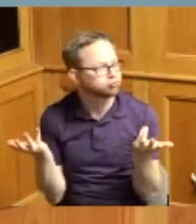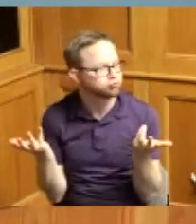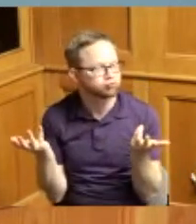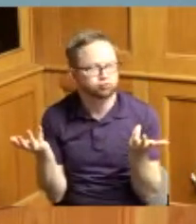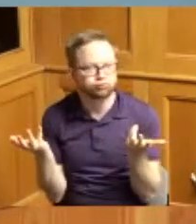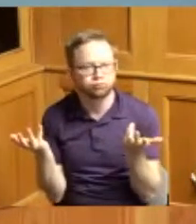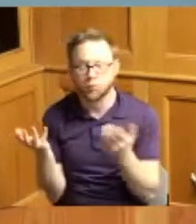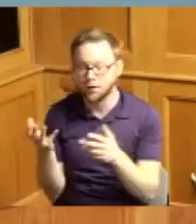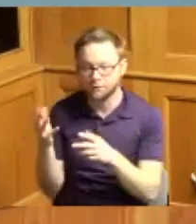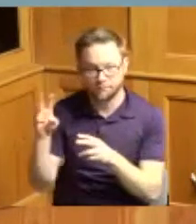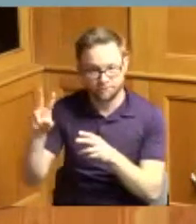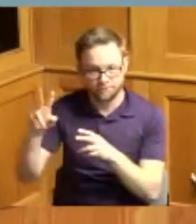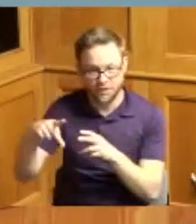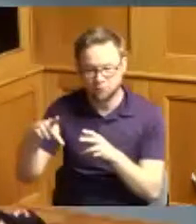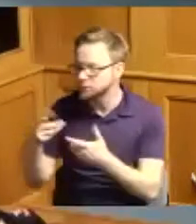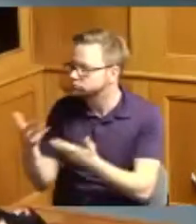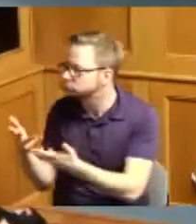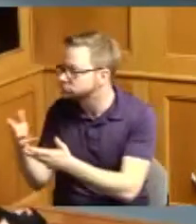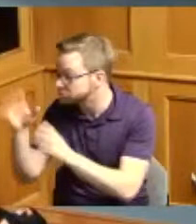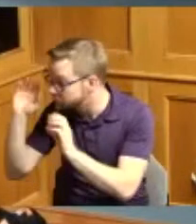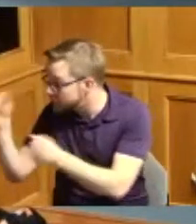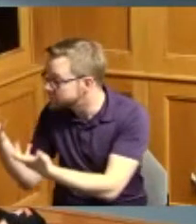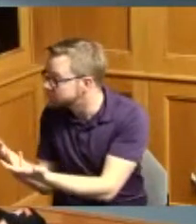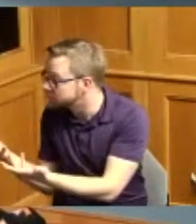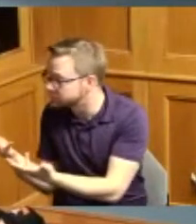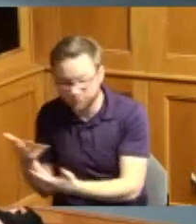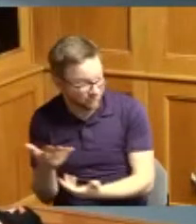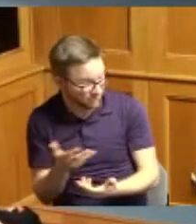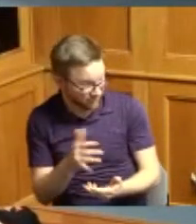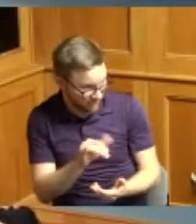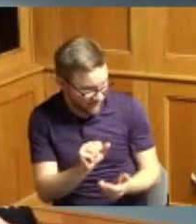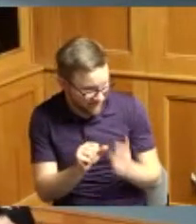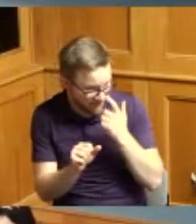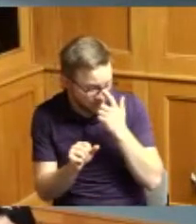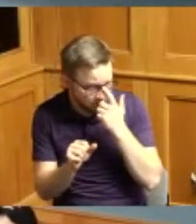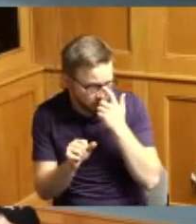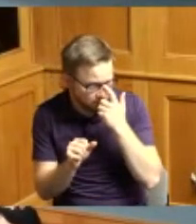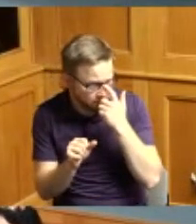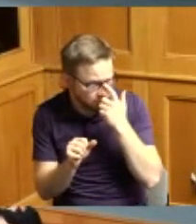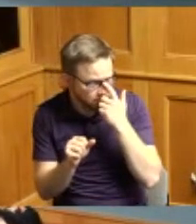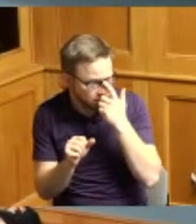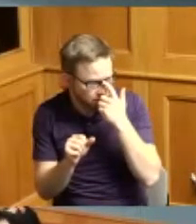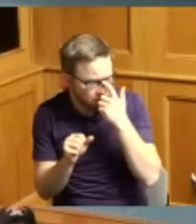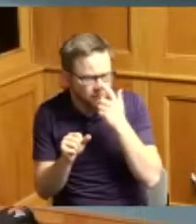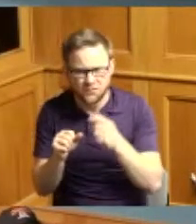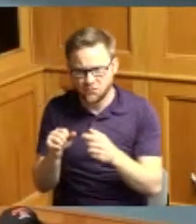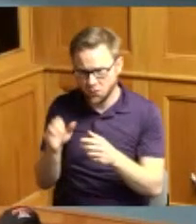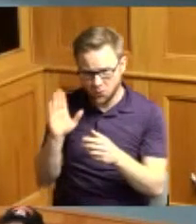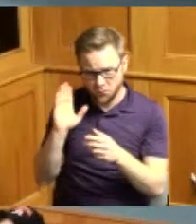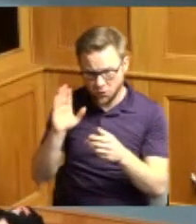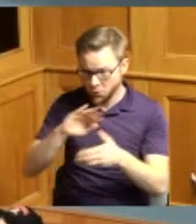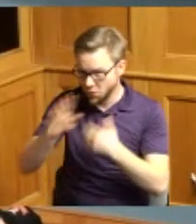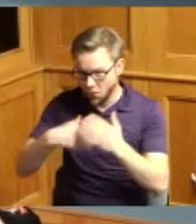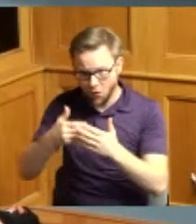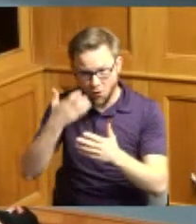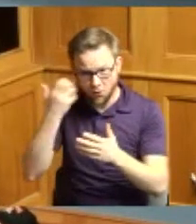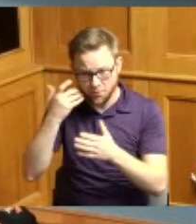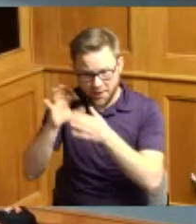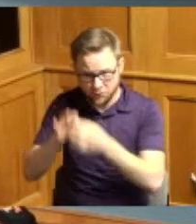Madam President uh-huh are we taking all the bingo items because we have another I have a